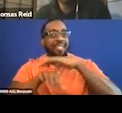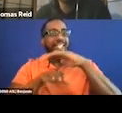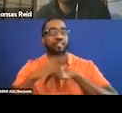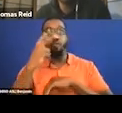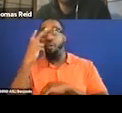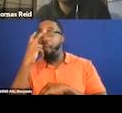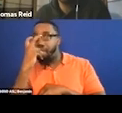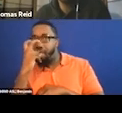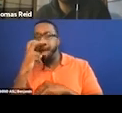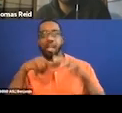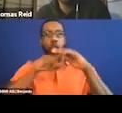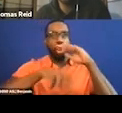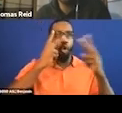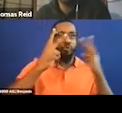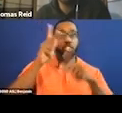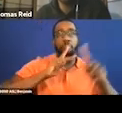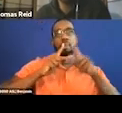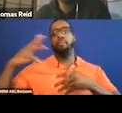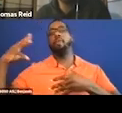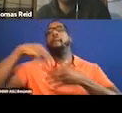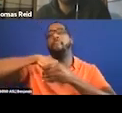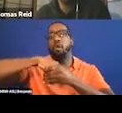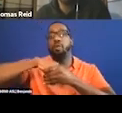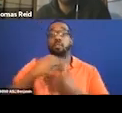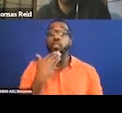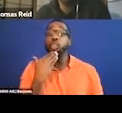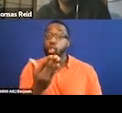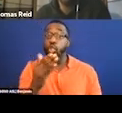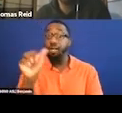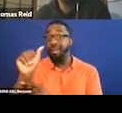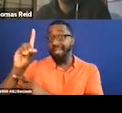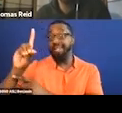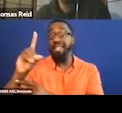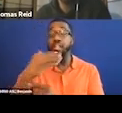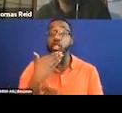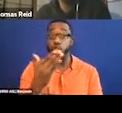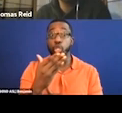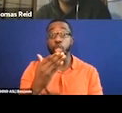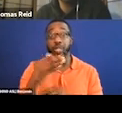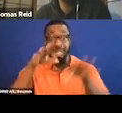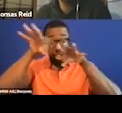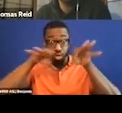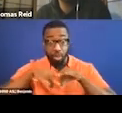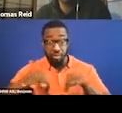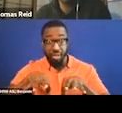Good AD or audio description is respectful. And what I mean by that is that it doesn't try to